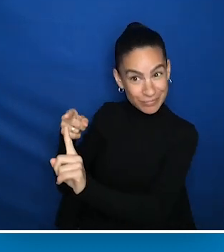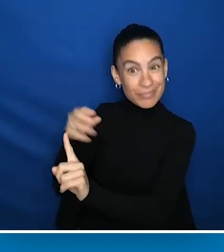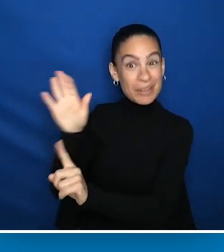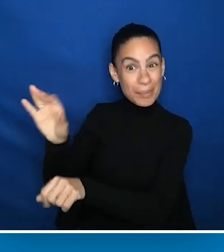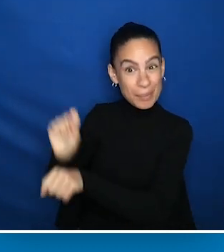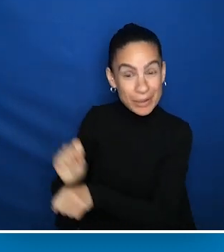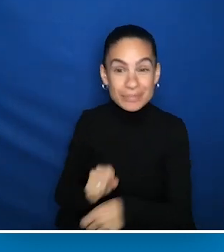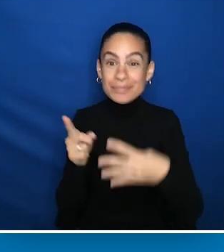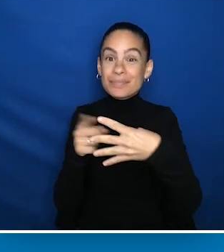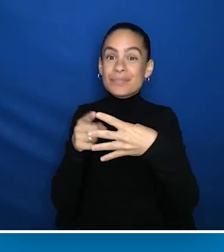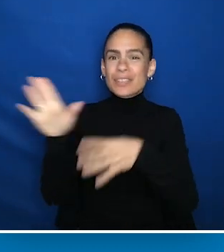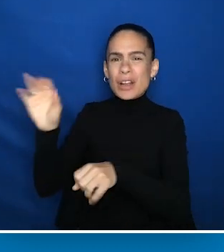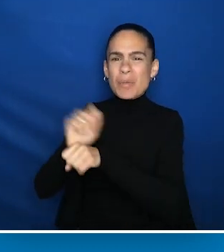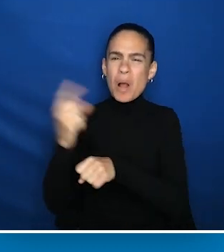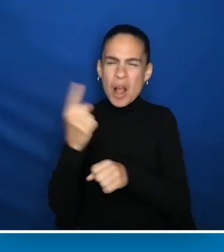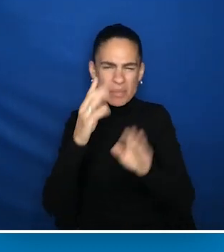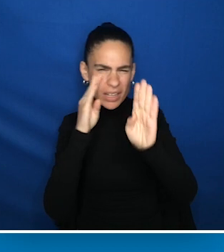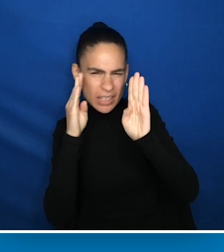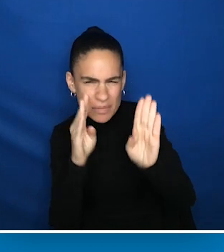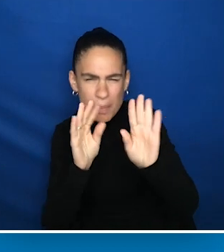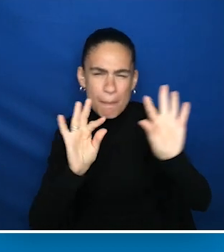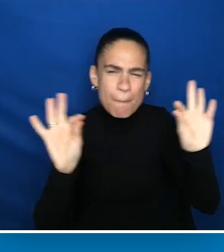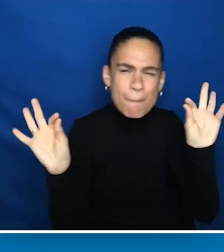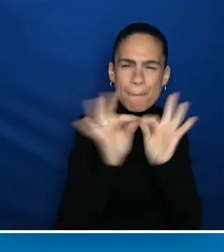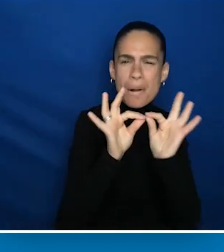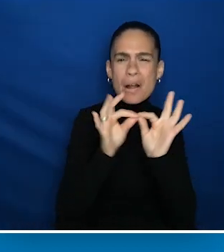The first is that the focus of her work is always relevant.